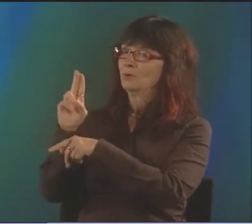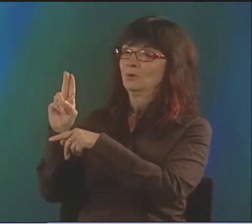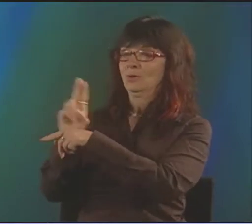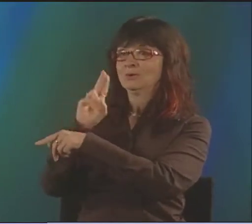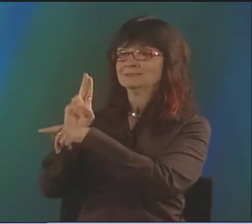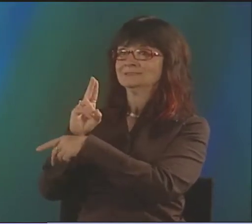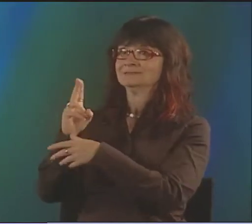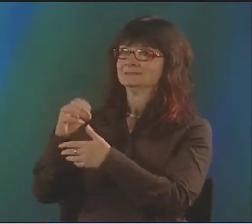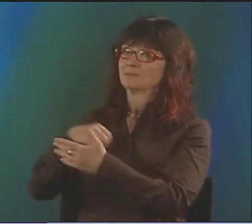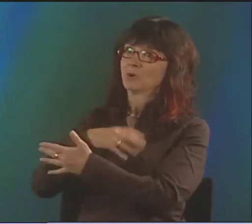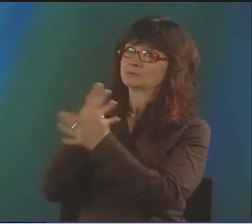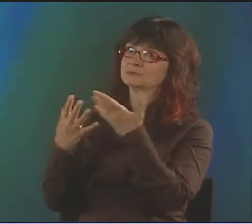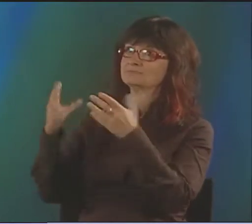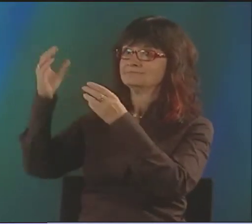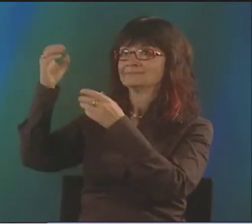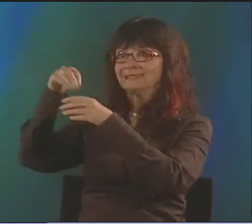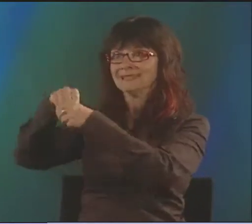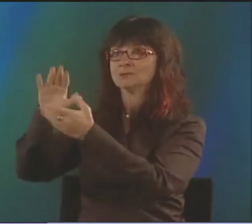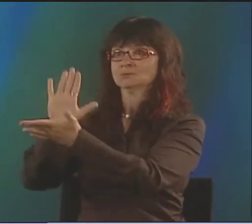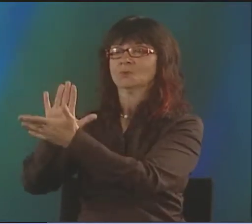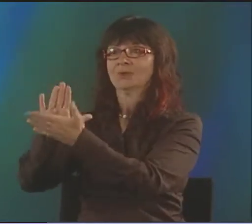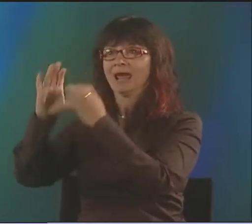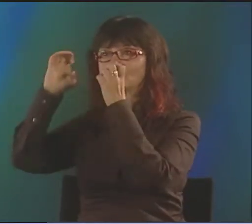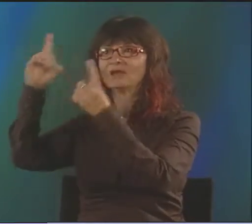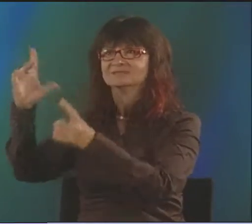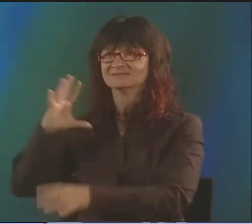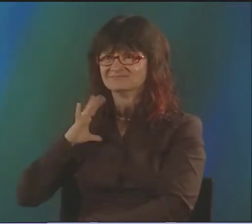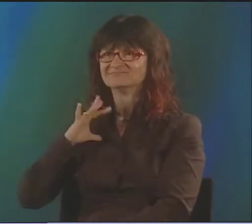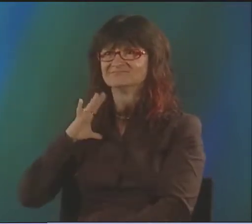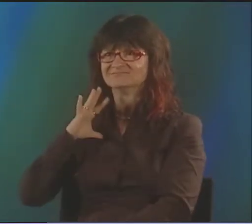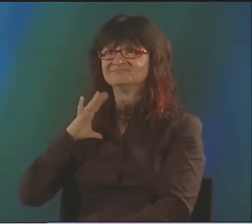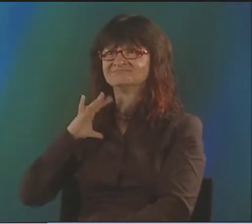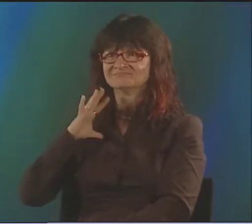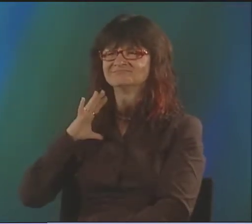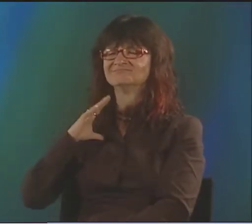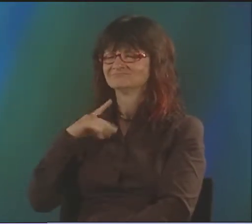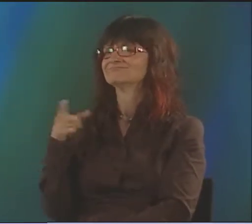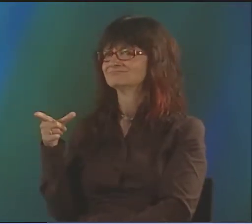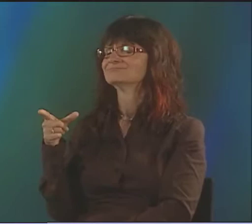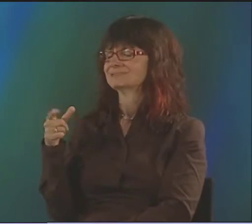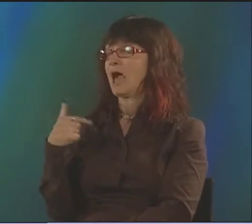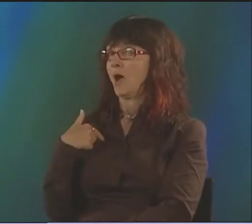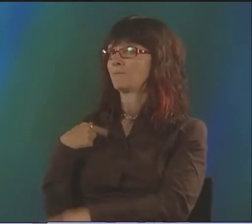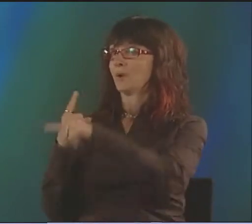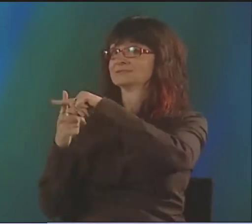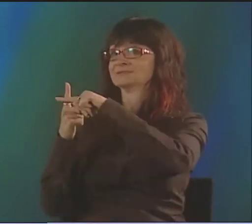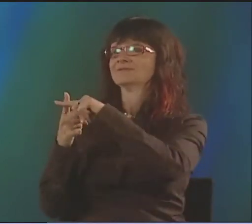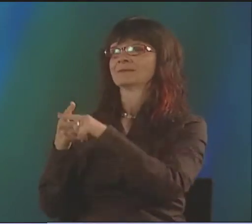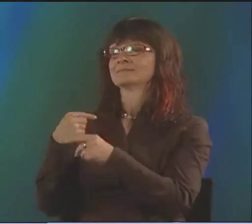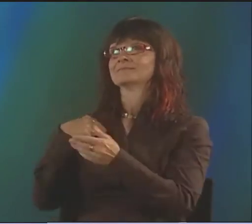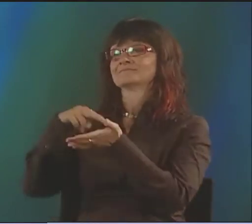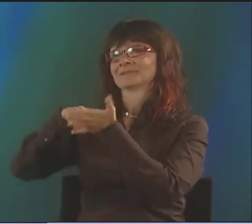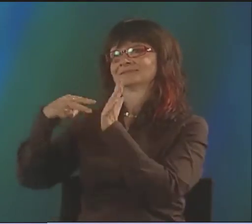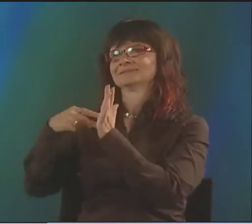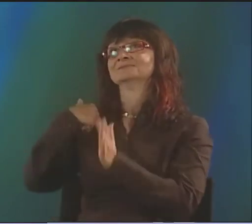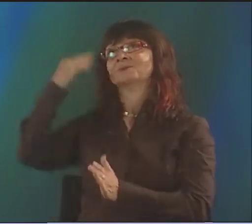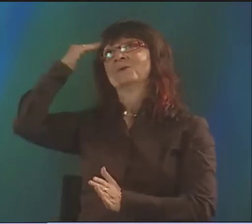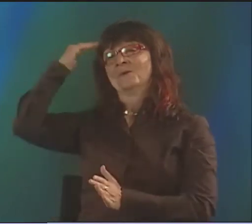ALL OVER THE COUNTRY WHO UTILIZE THIS DVD WITH A WHOLE UNIT ABOUT SIGN LANGUAGE POETRY WITHIN IT, AND THAT'S JUST SO COOL.